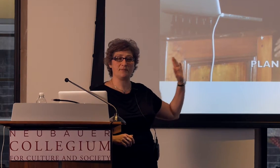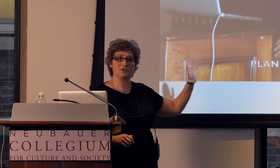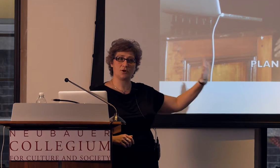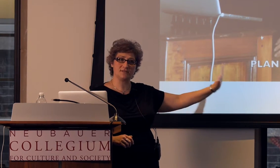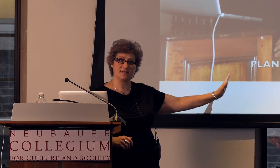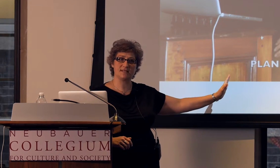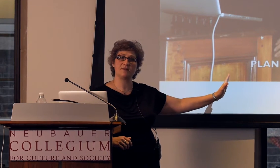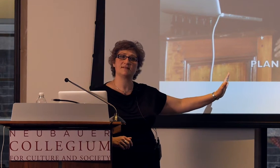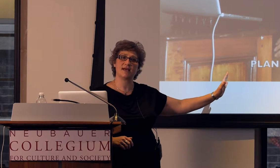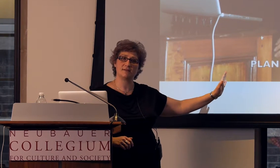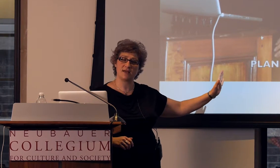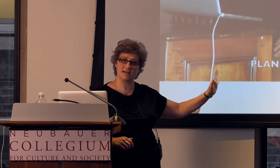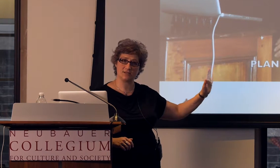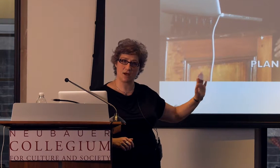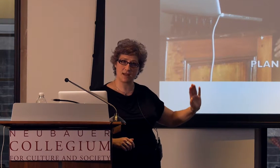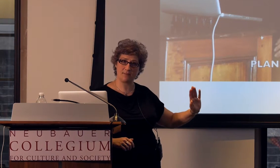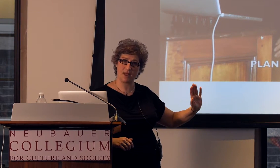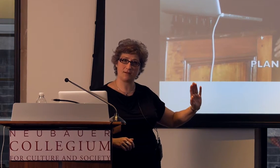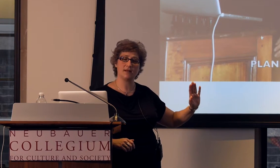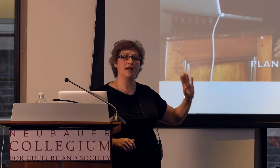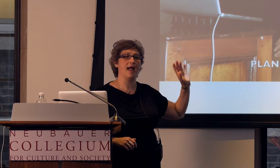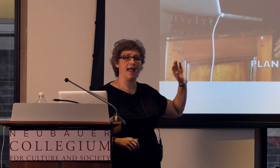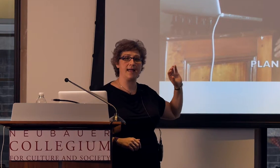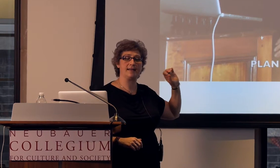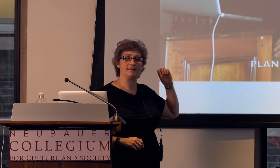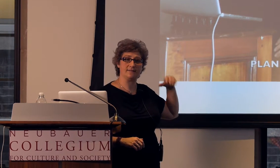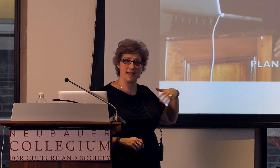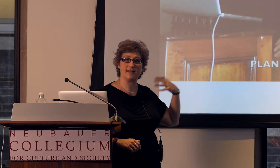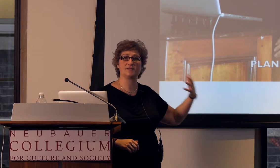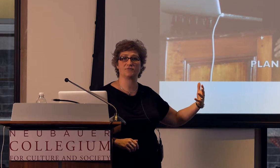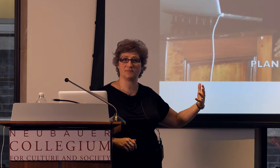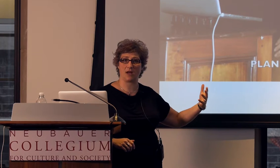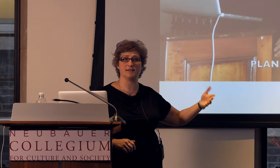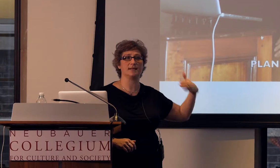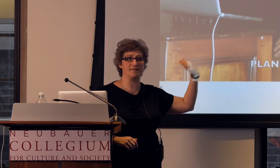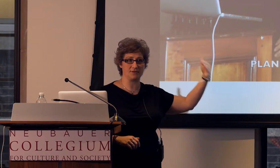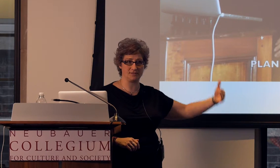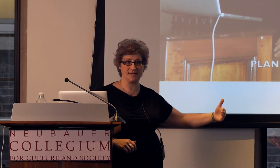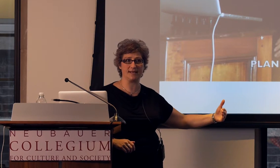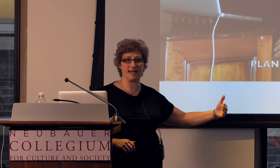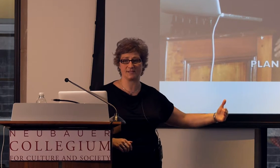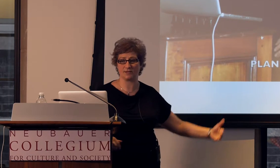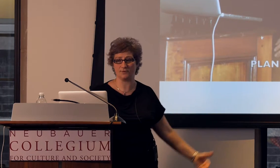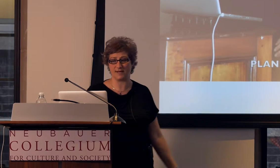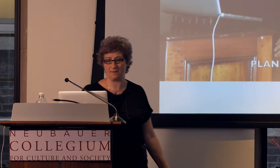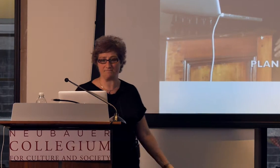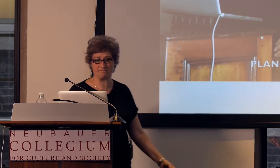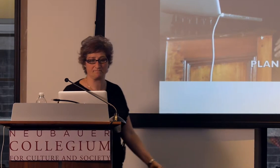shows the stimulus item that he's talking about and then his response, and then you'll see it again slowed down.